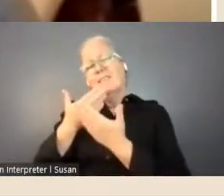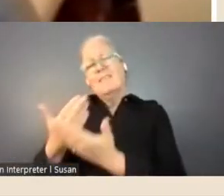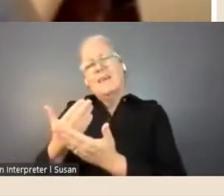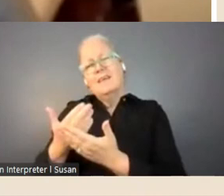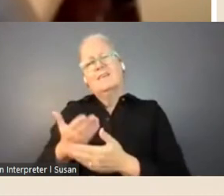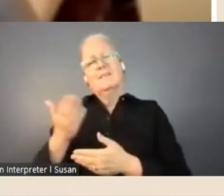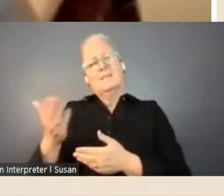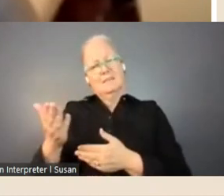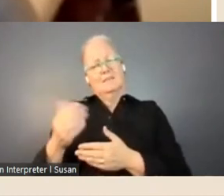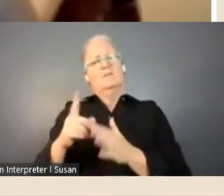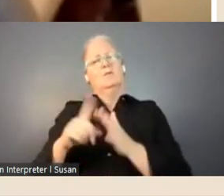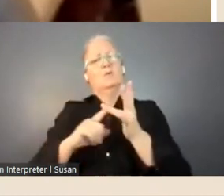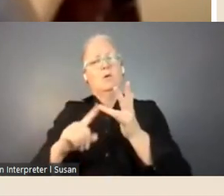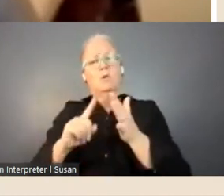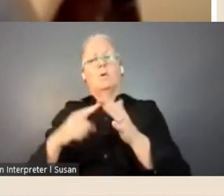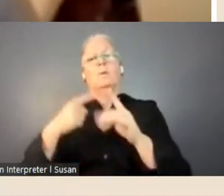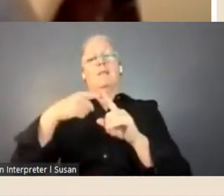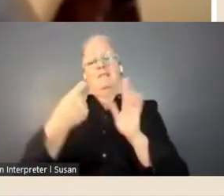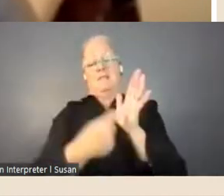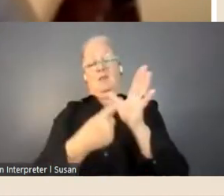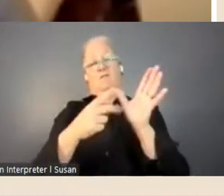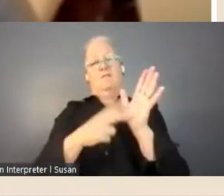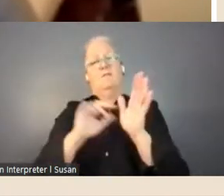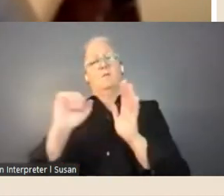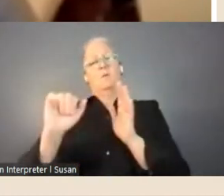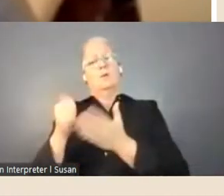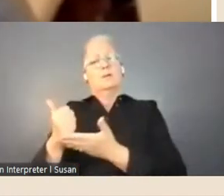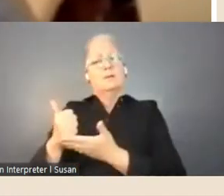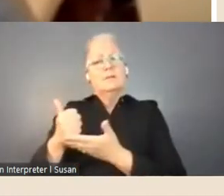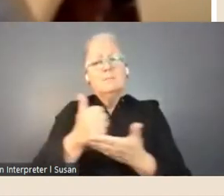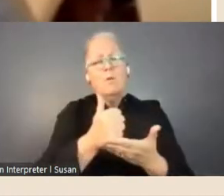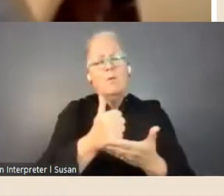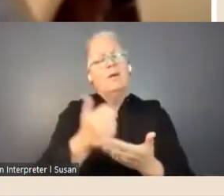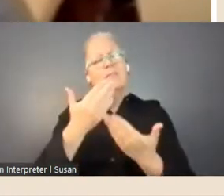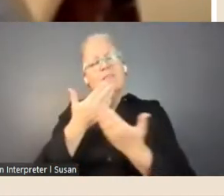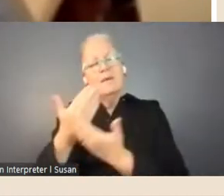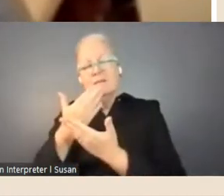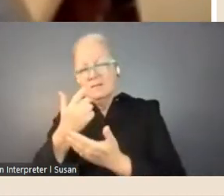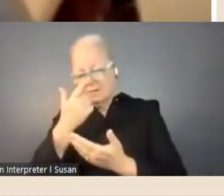Regional Arts Victoria for the support that you provide to the fellowships program.